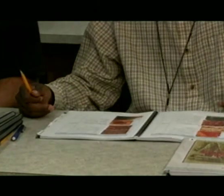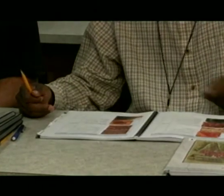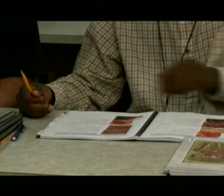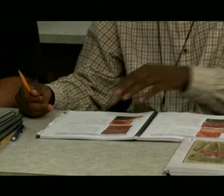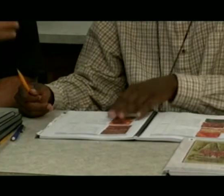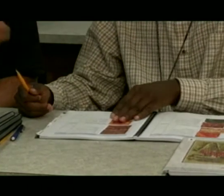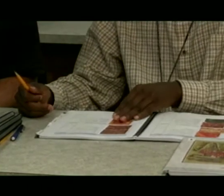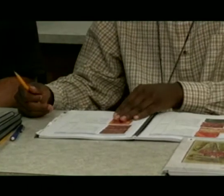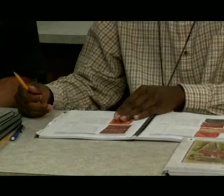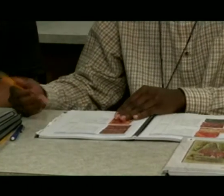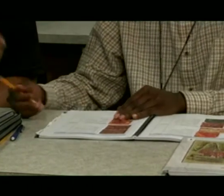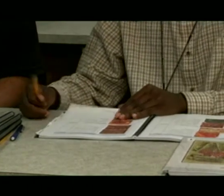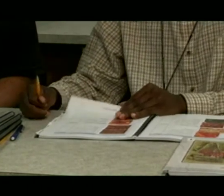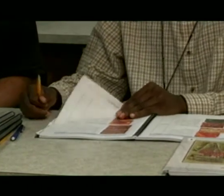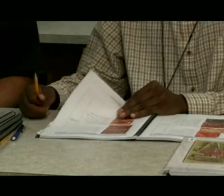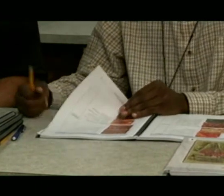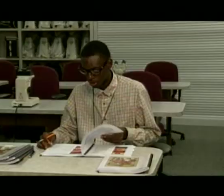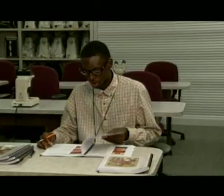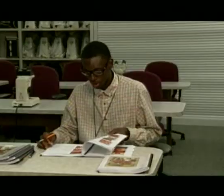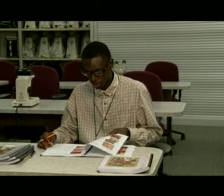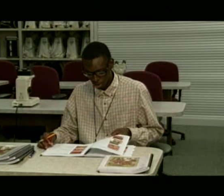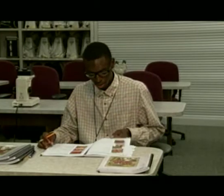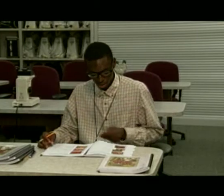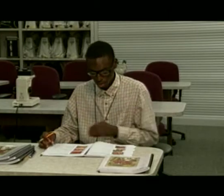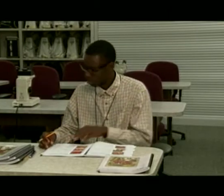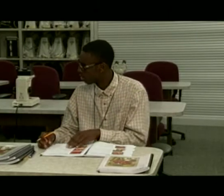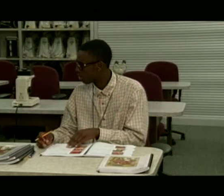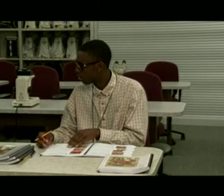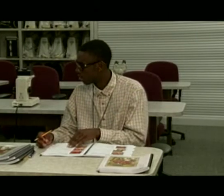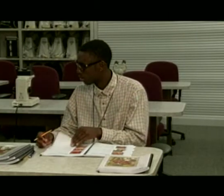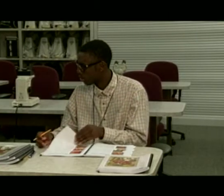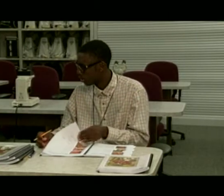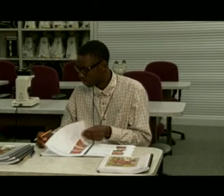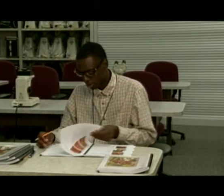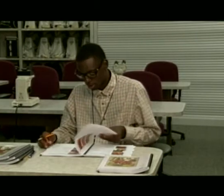answer or there's a note on there which may assist another person